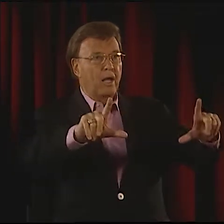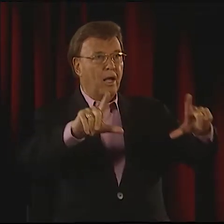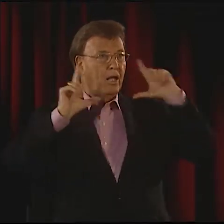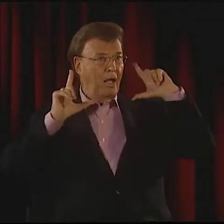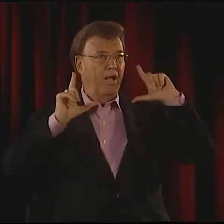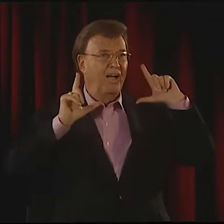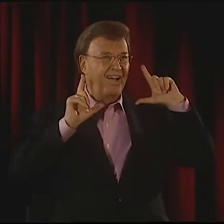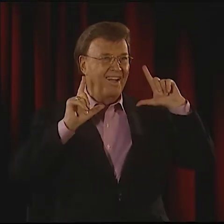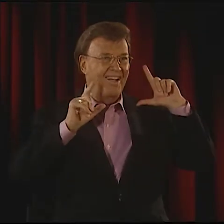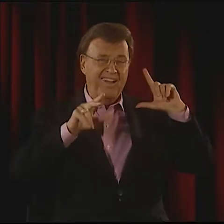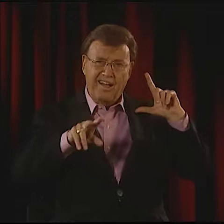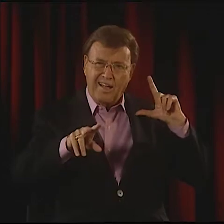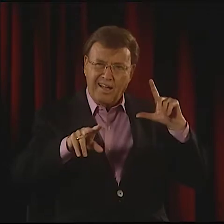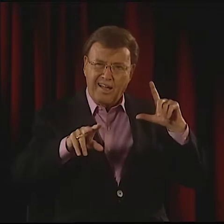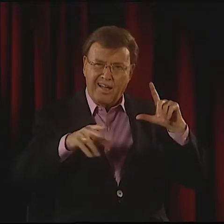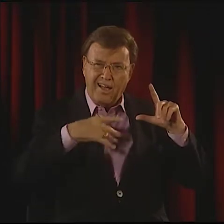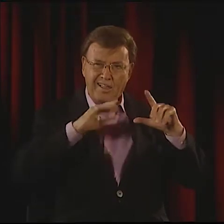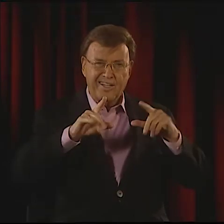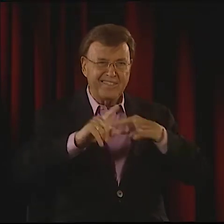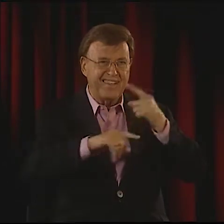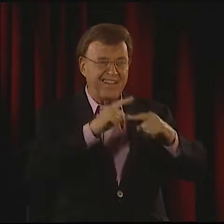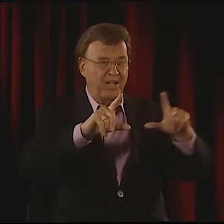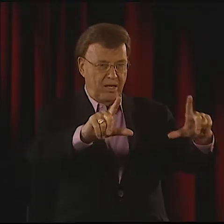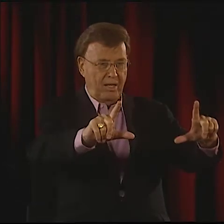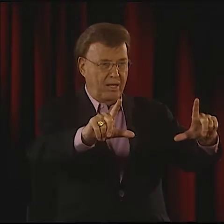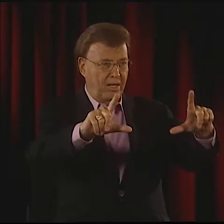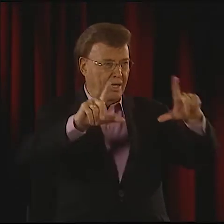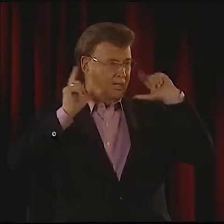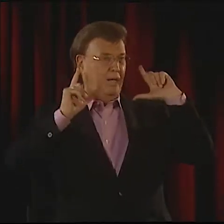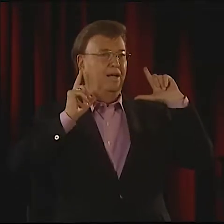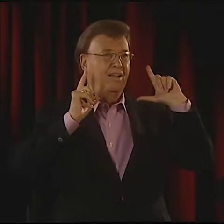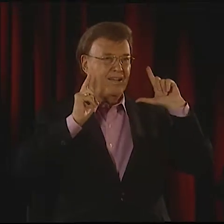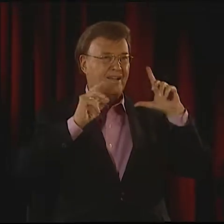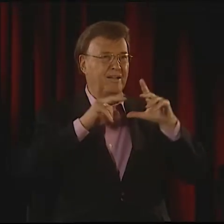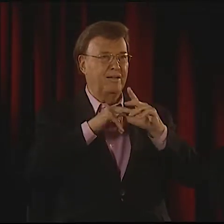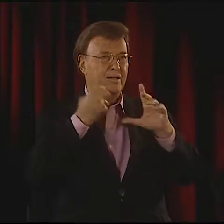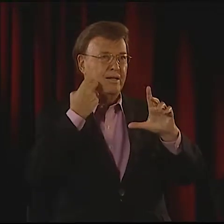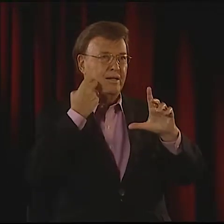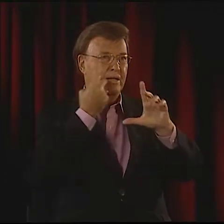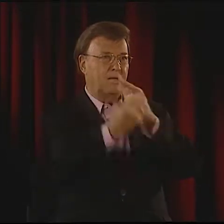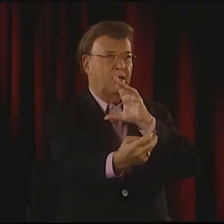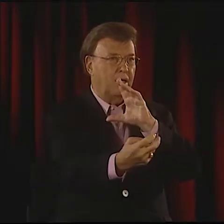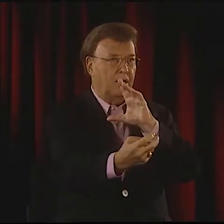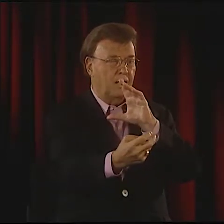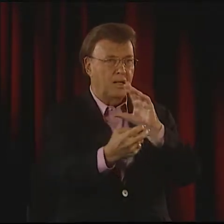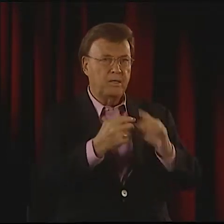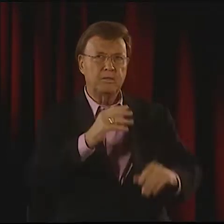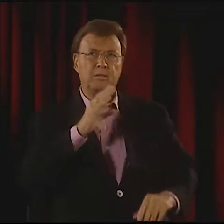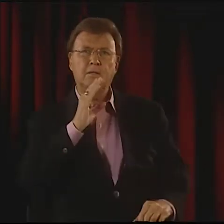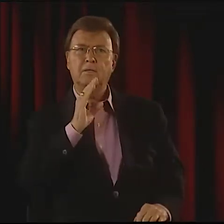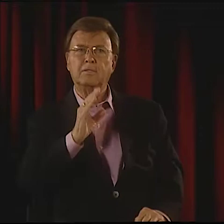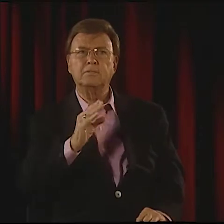THEY SAID THEY FELT LIKE THEY WERE IN THE PICTURE AND IT ZOOMED IN AND THEN SUDDENLY